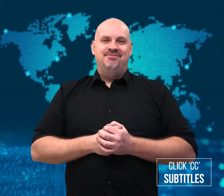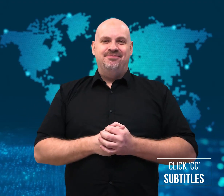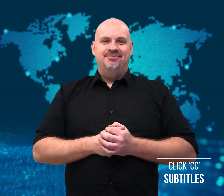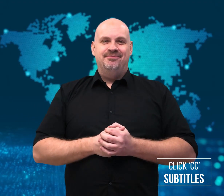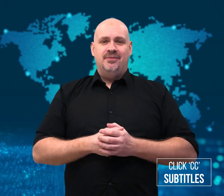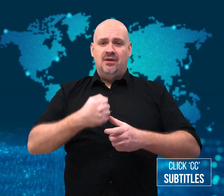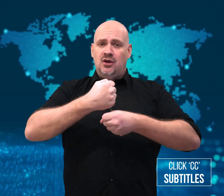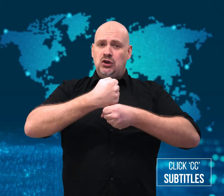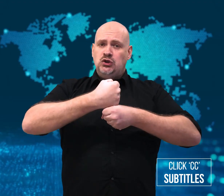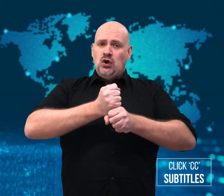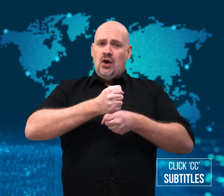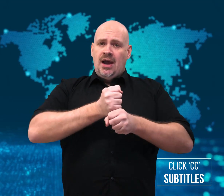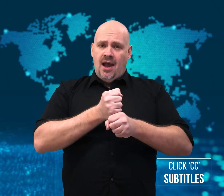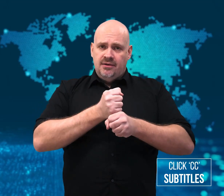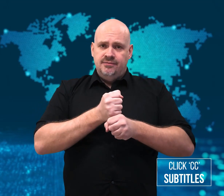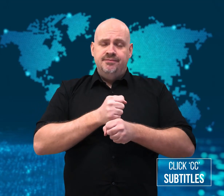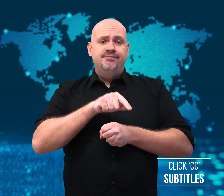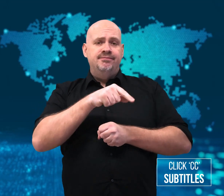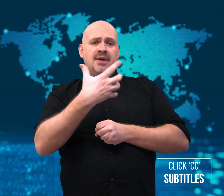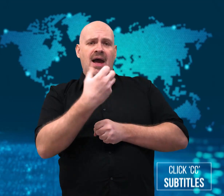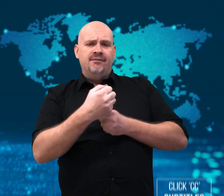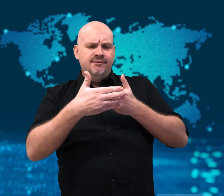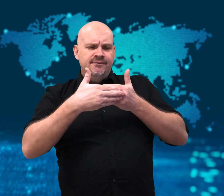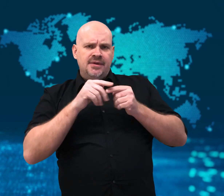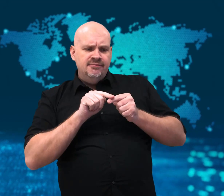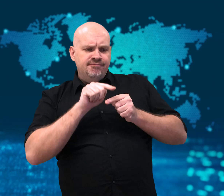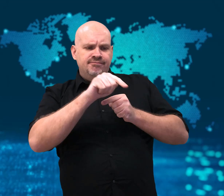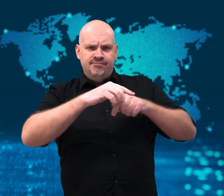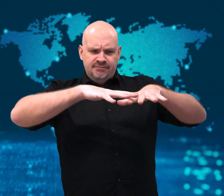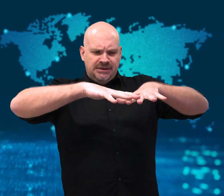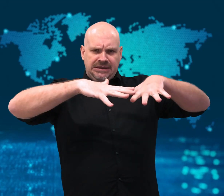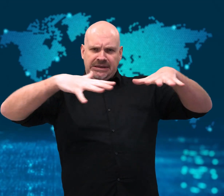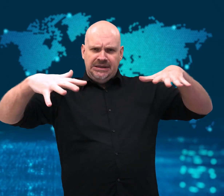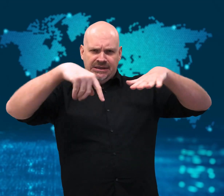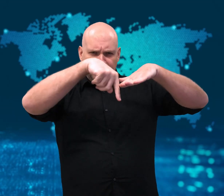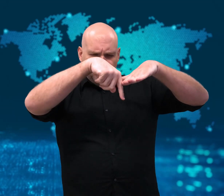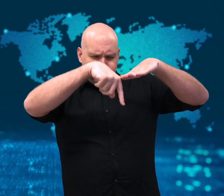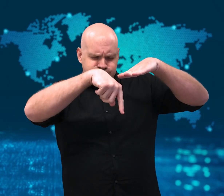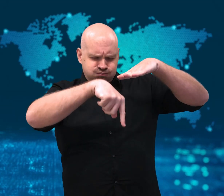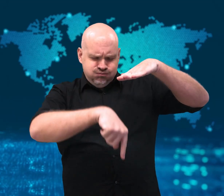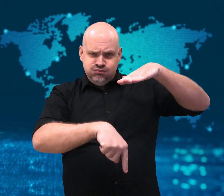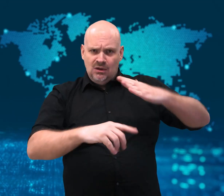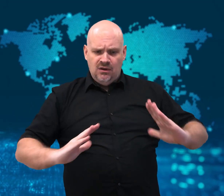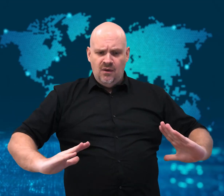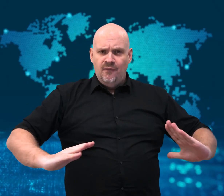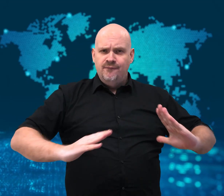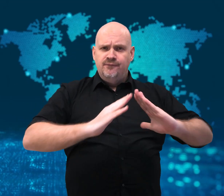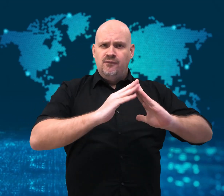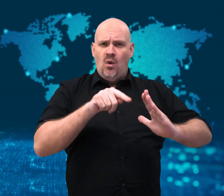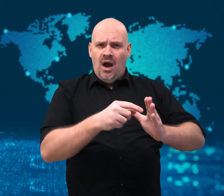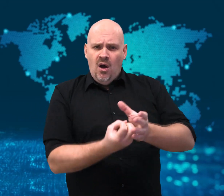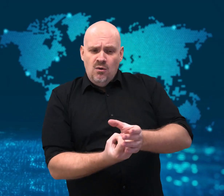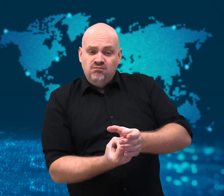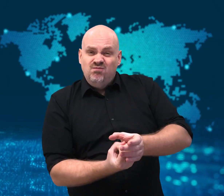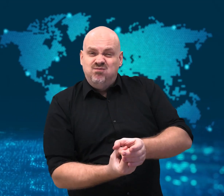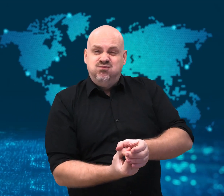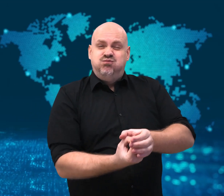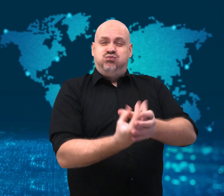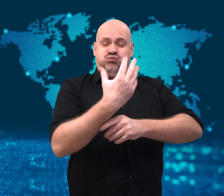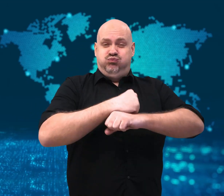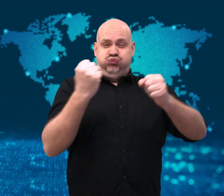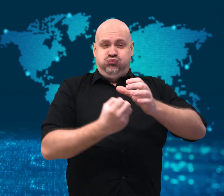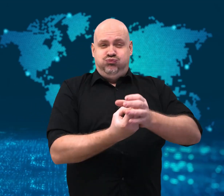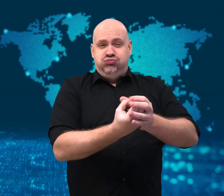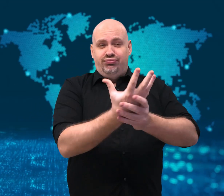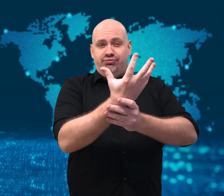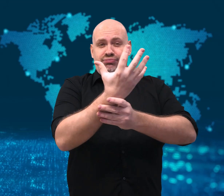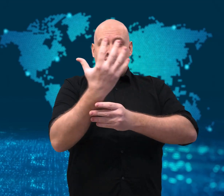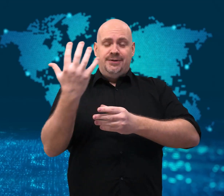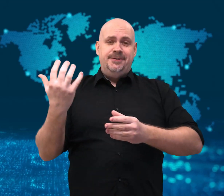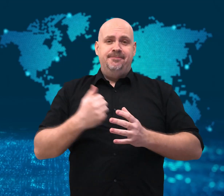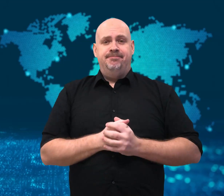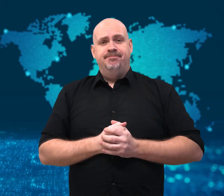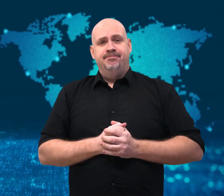Undersea volcano erupts.